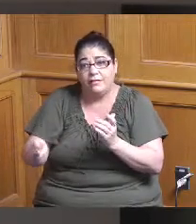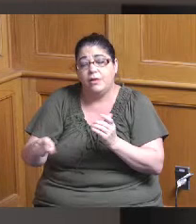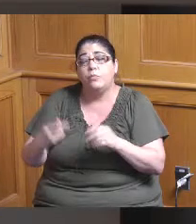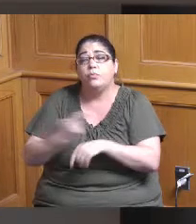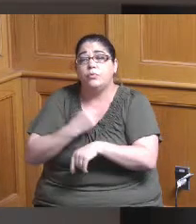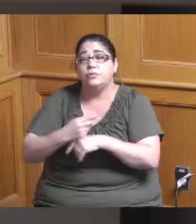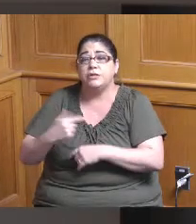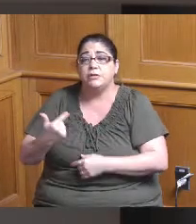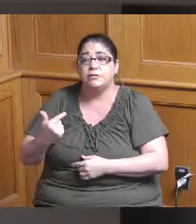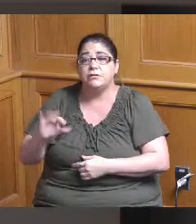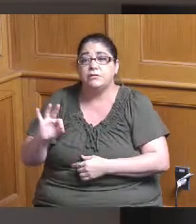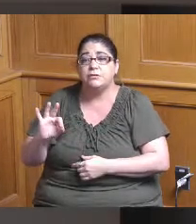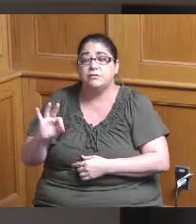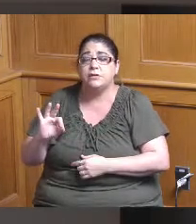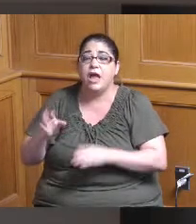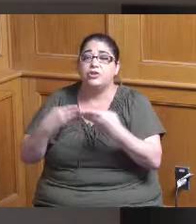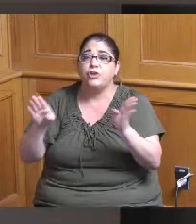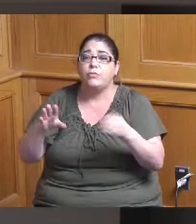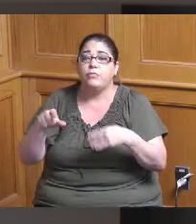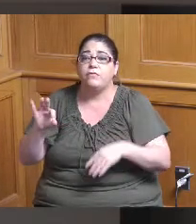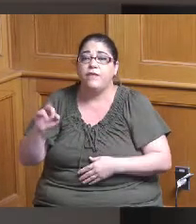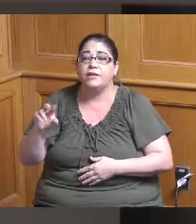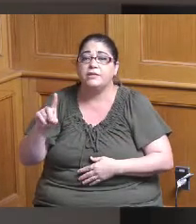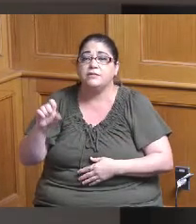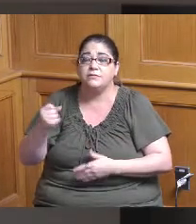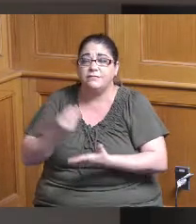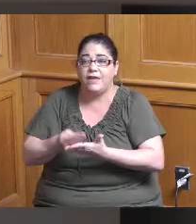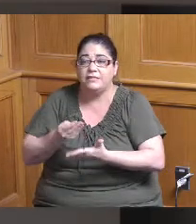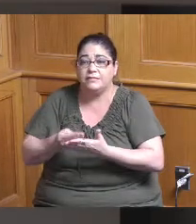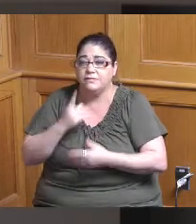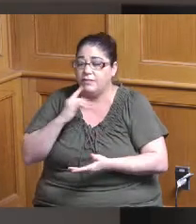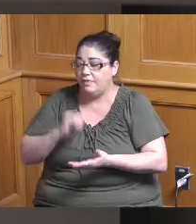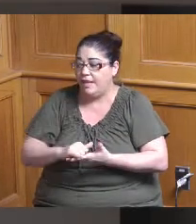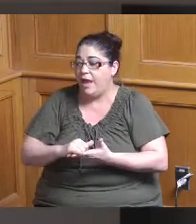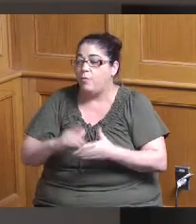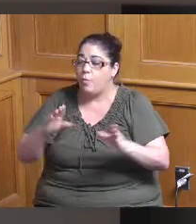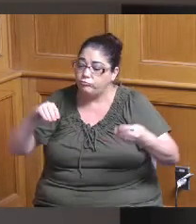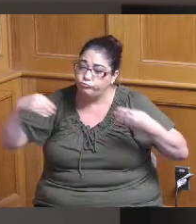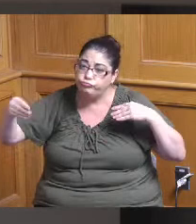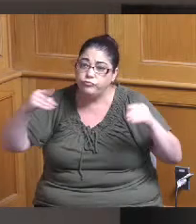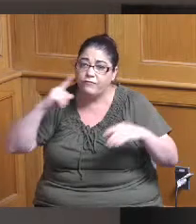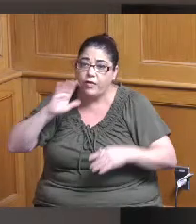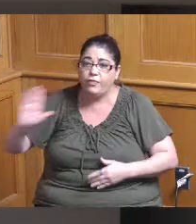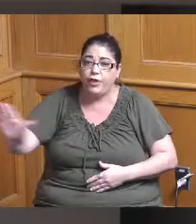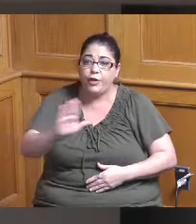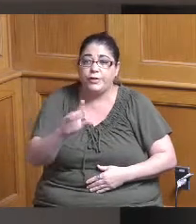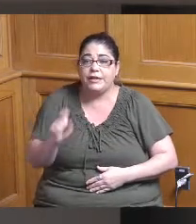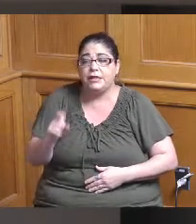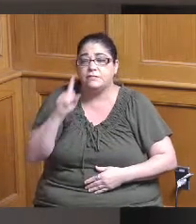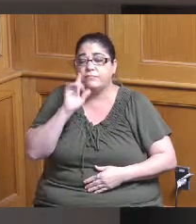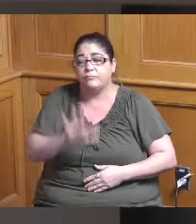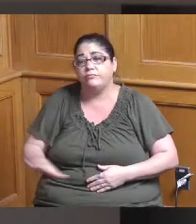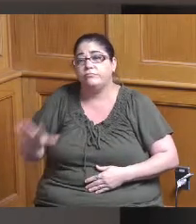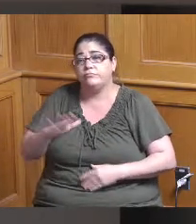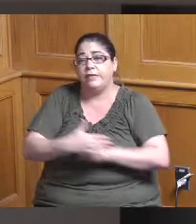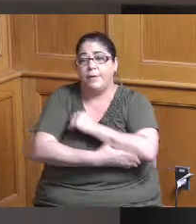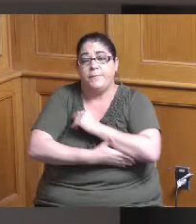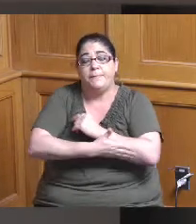want to capitalize on their flexibility in meeting the various needs throughout the county projects